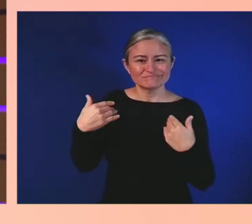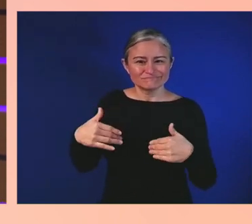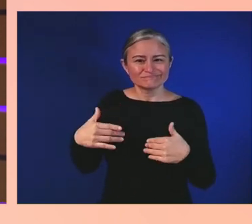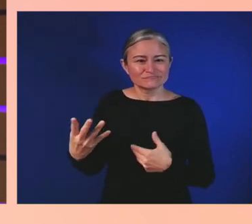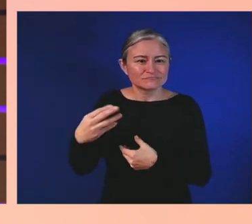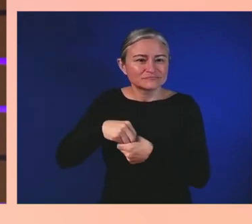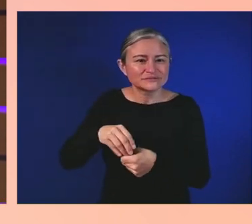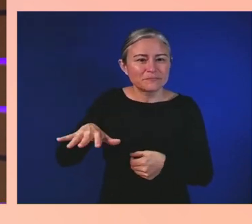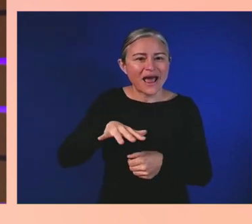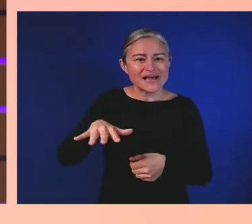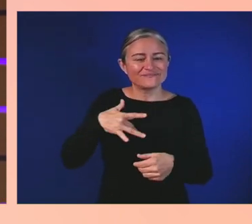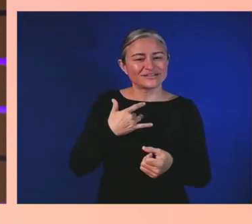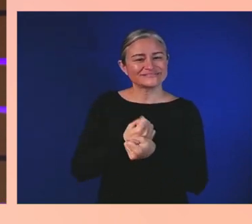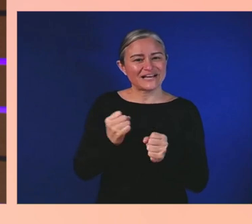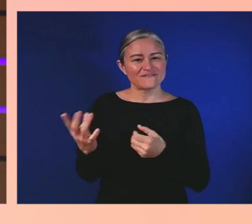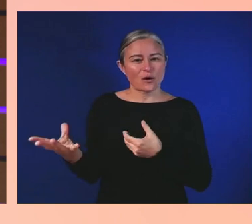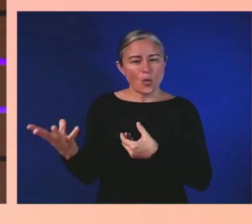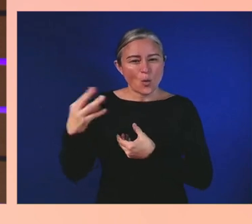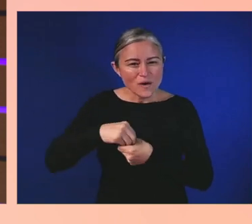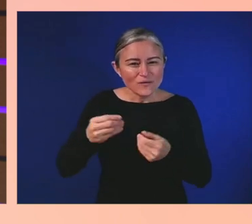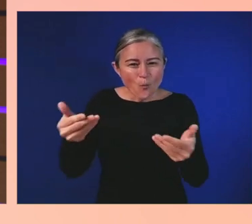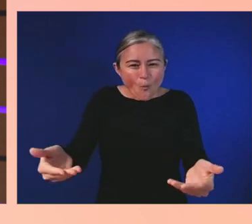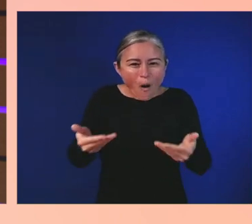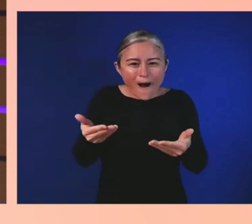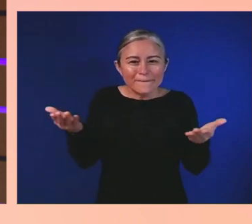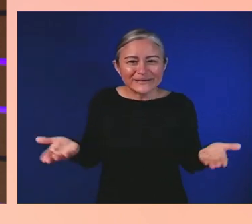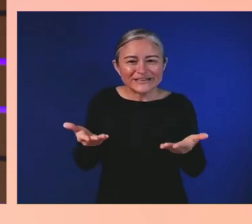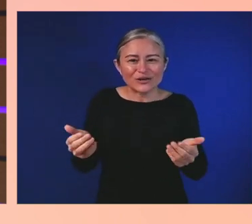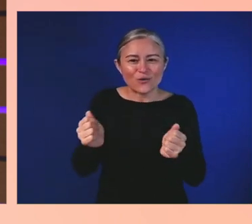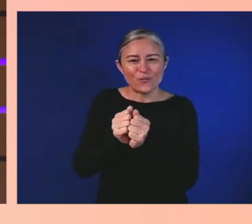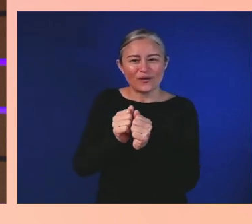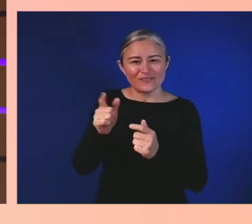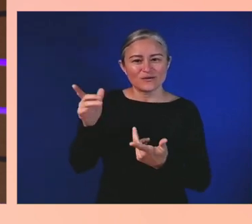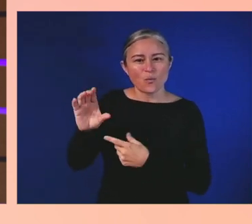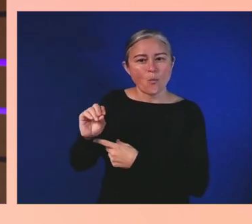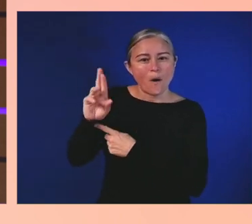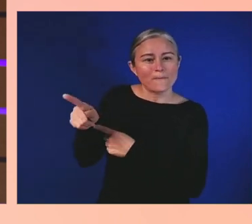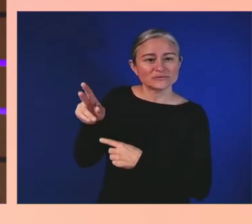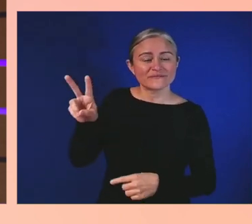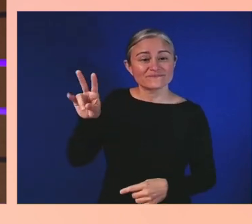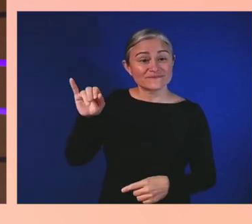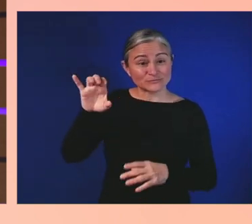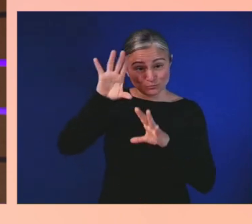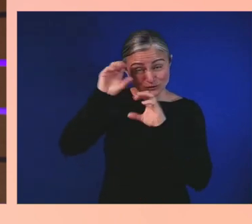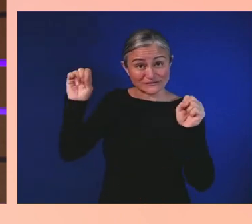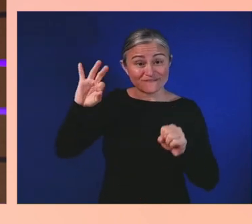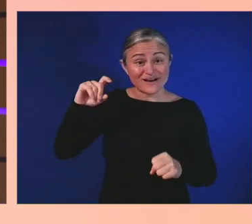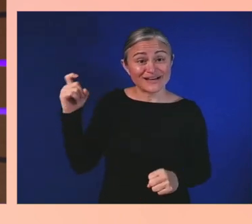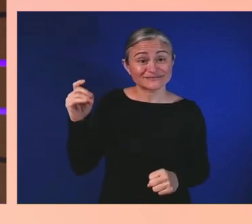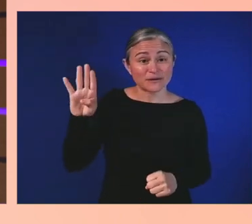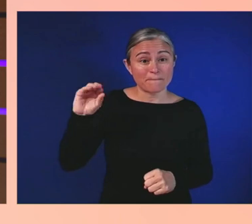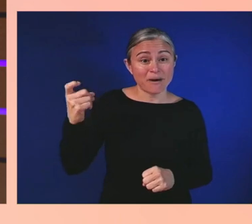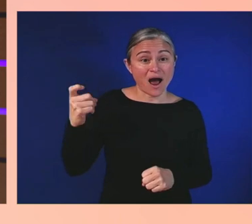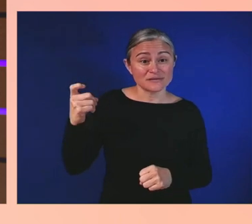Here with more is the Corporate Vice President of Xbox Operations and a dear friend to accessibility,